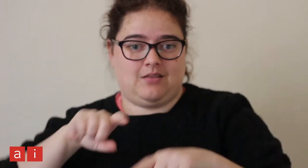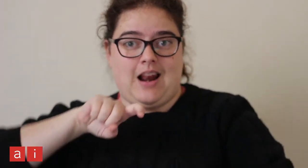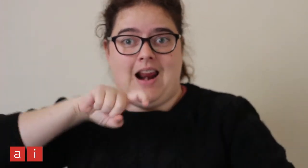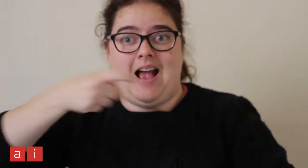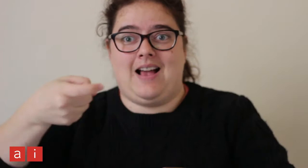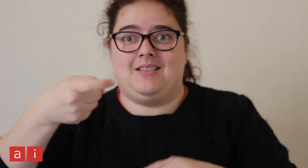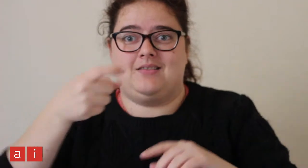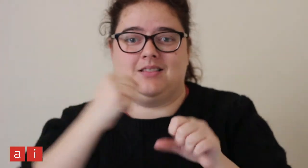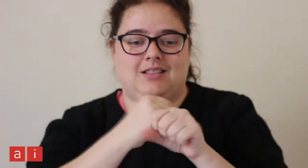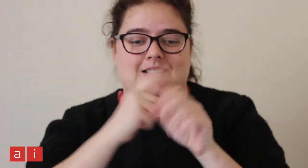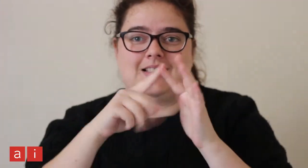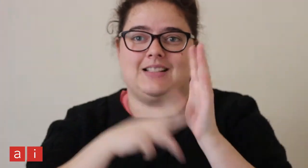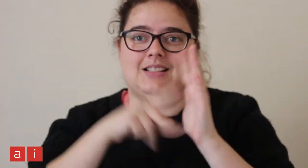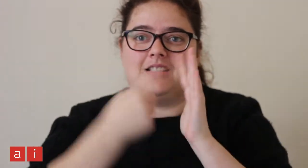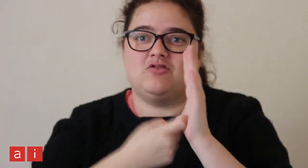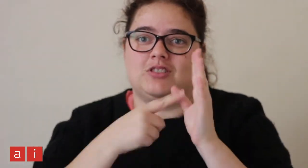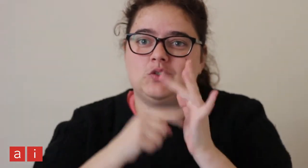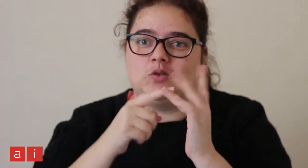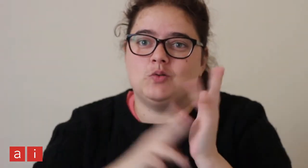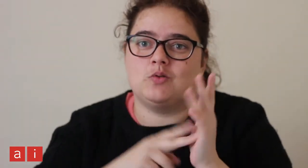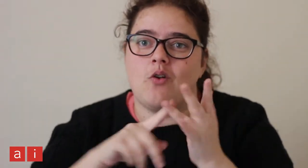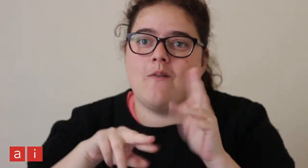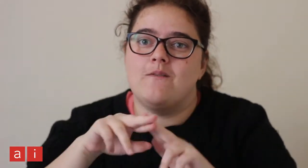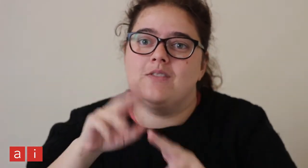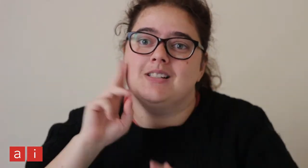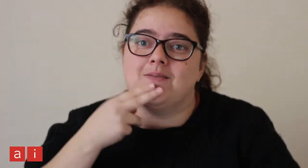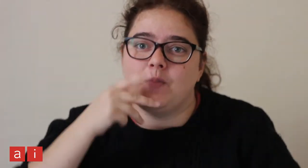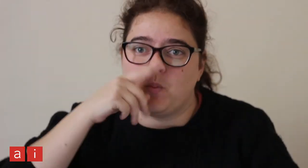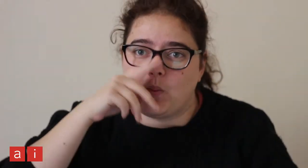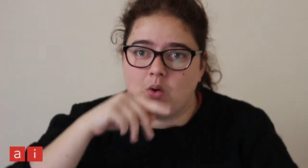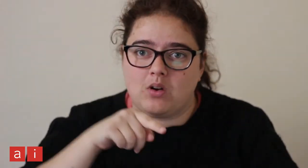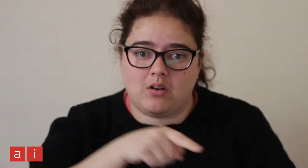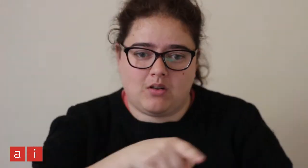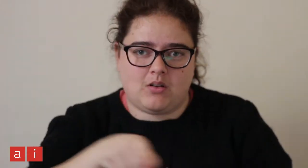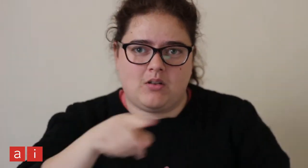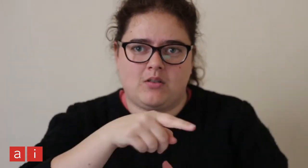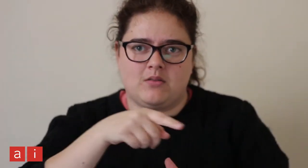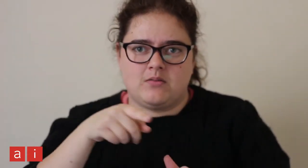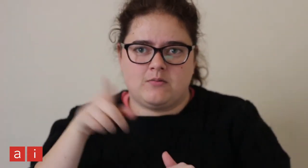These children were the next generation of deaf people.